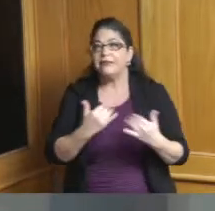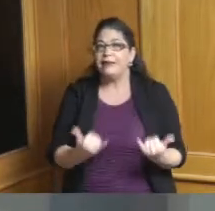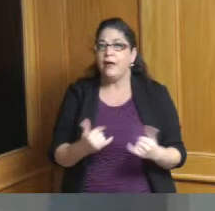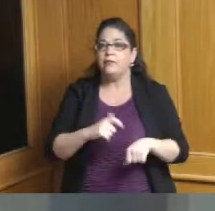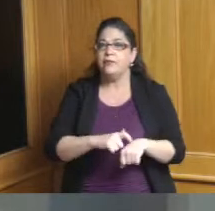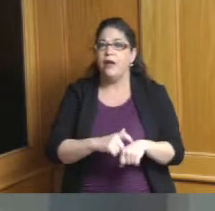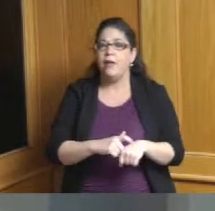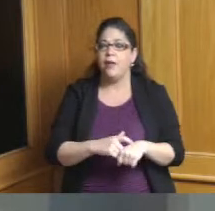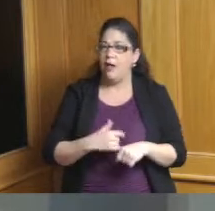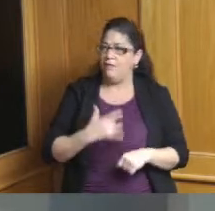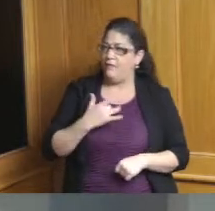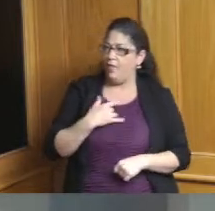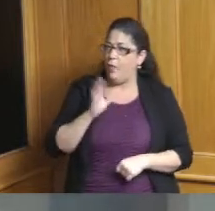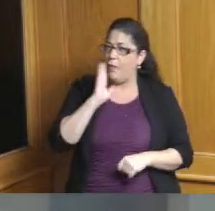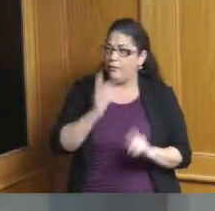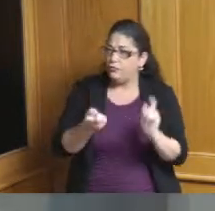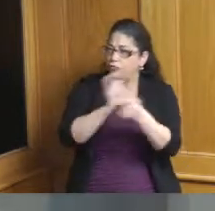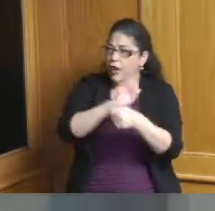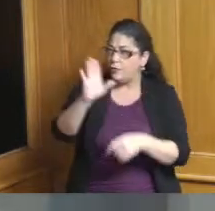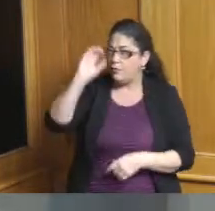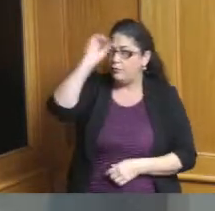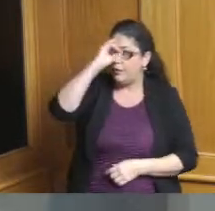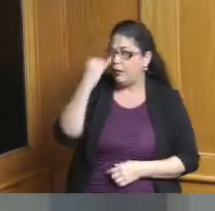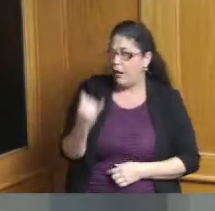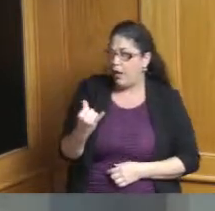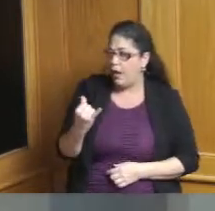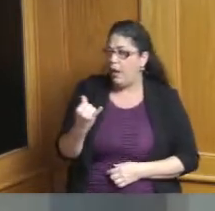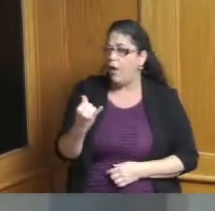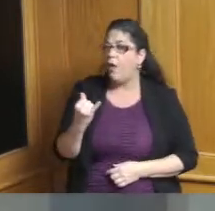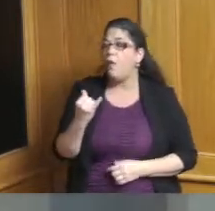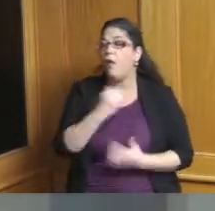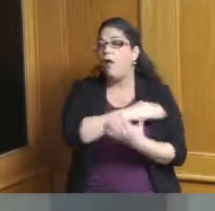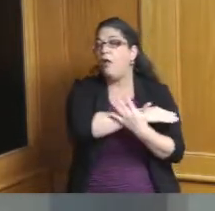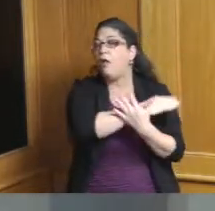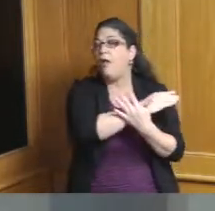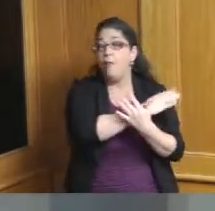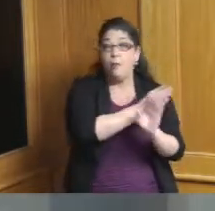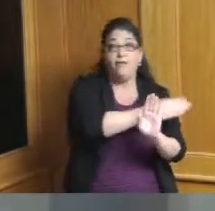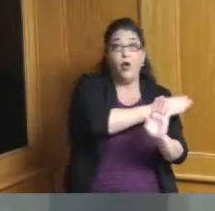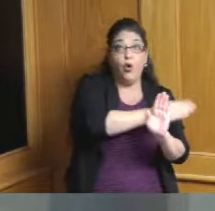different like the implemented implementation of the sorter levy we've increased our